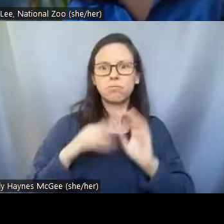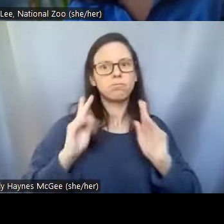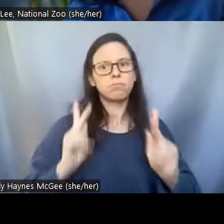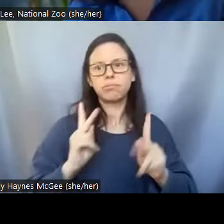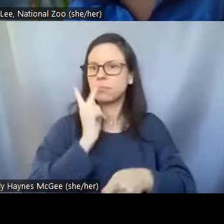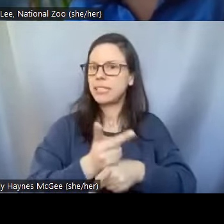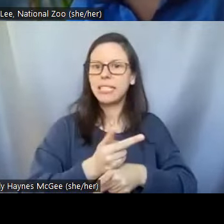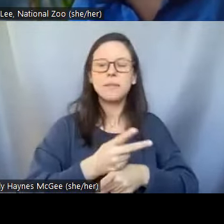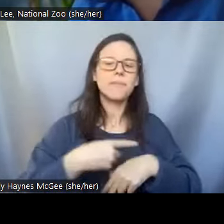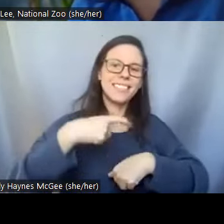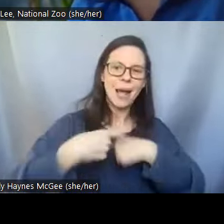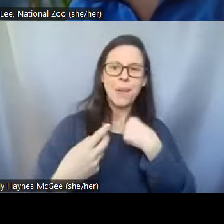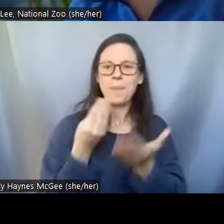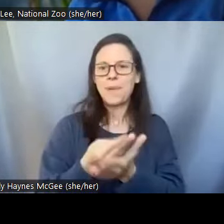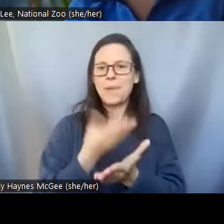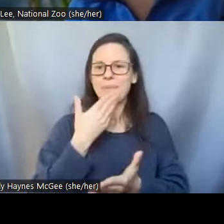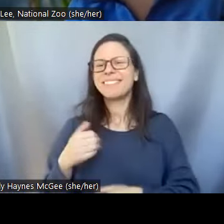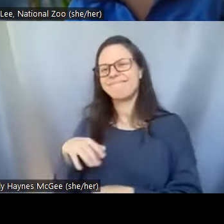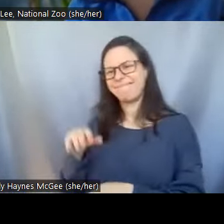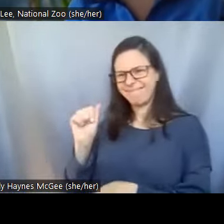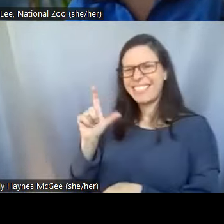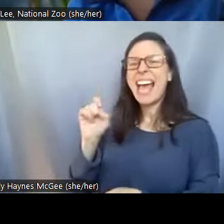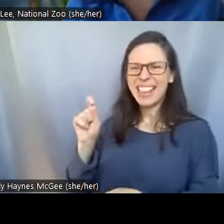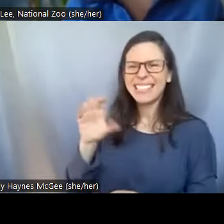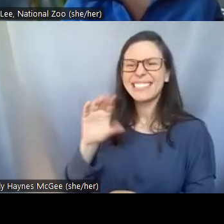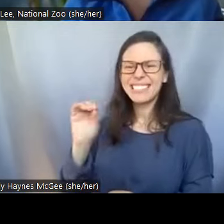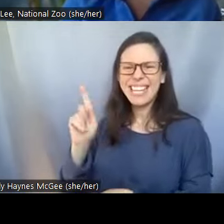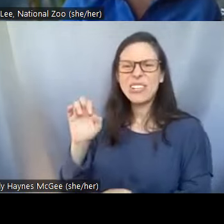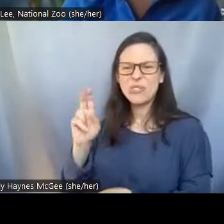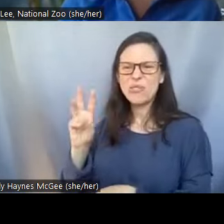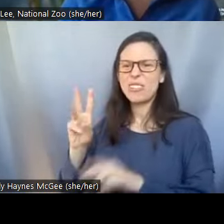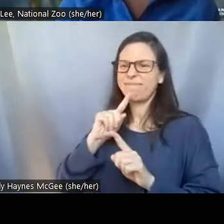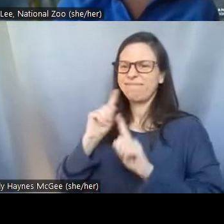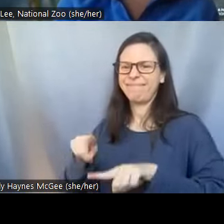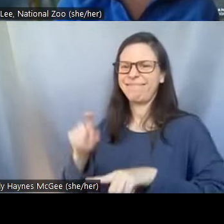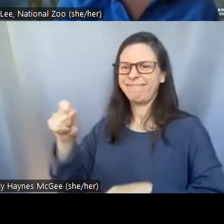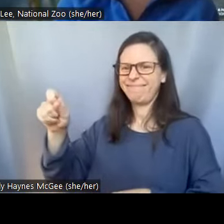got it right in the chat. They said because it's expensive and Yoko said maybe to see if there's